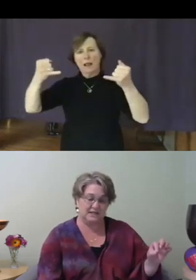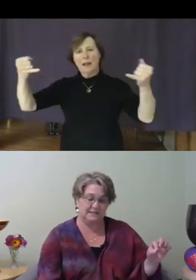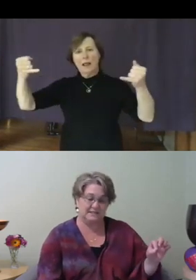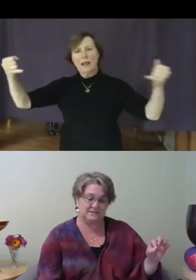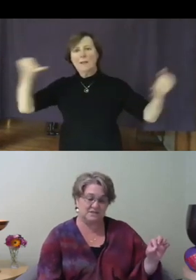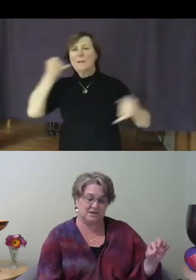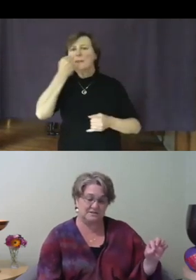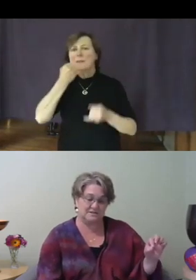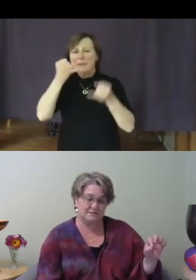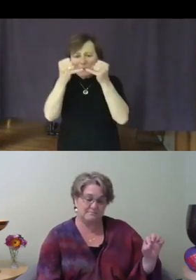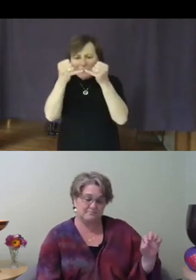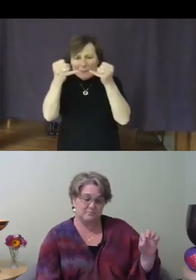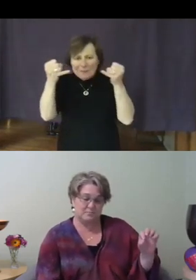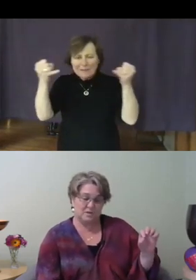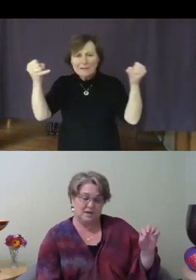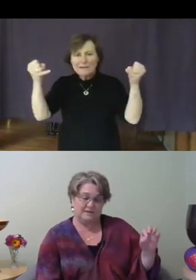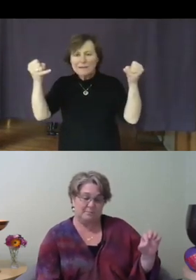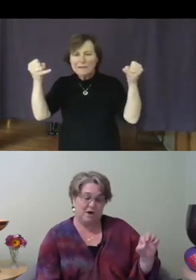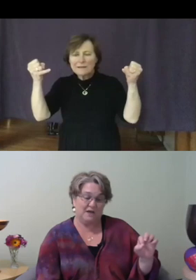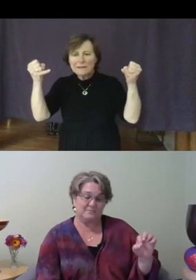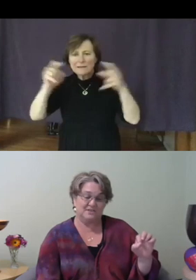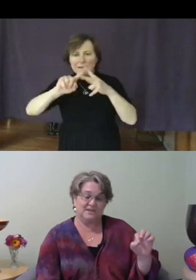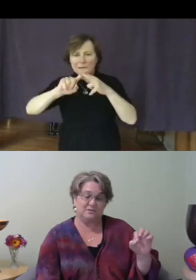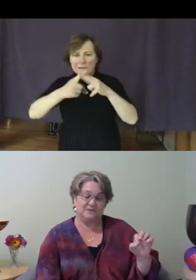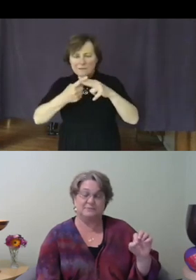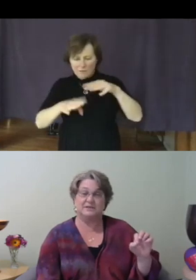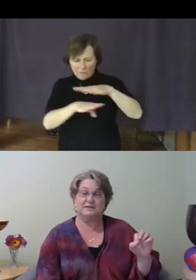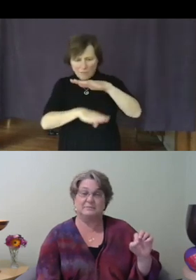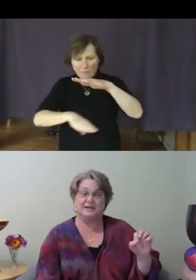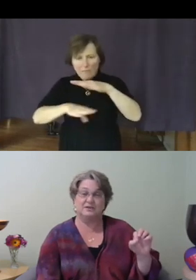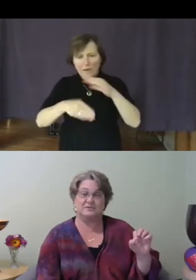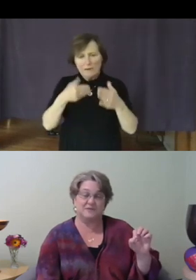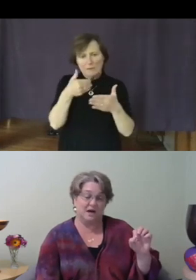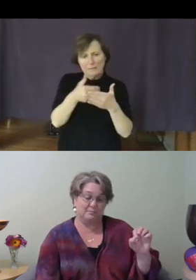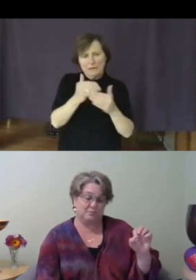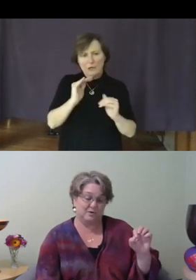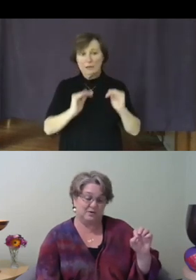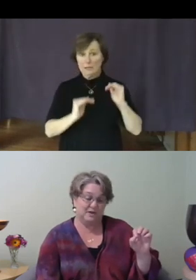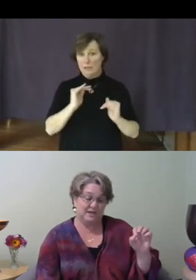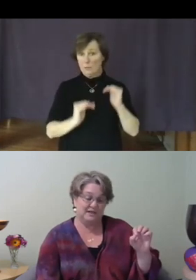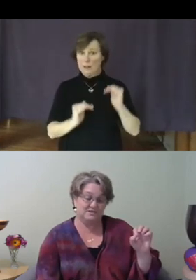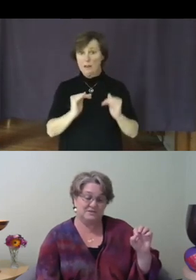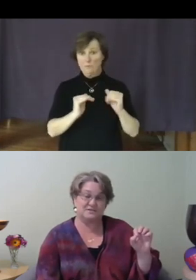starts at the bottom near equilibrium and goes upward into the zone of